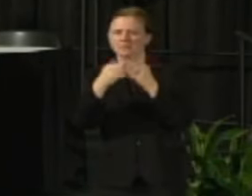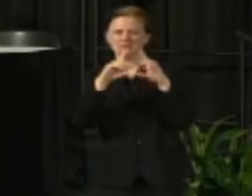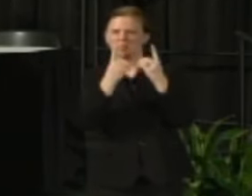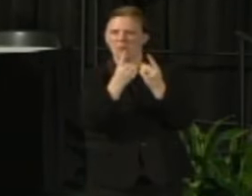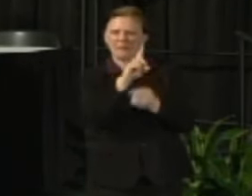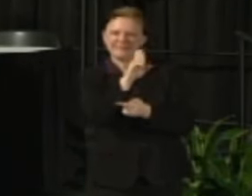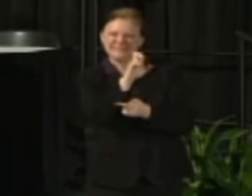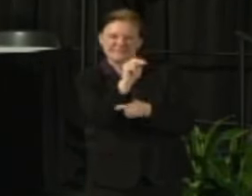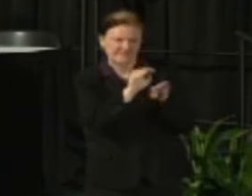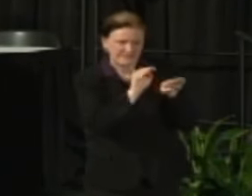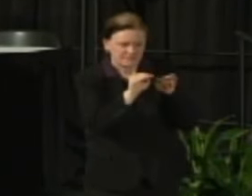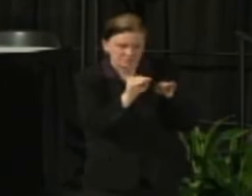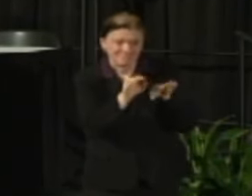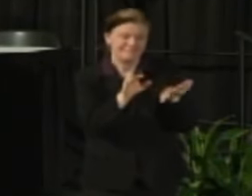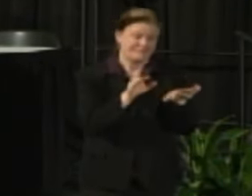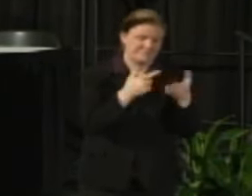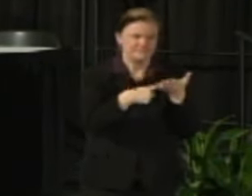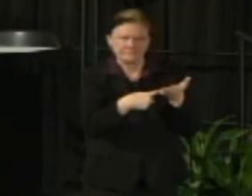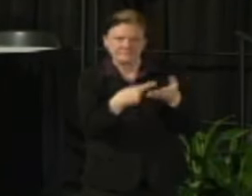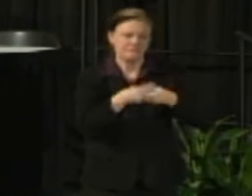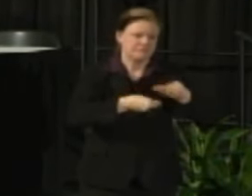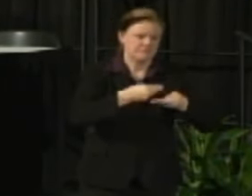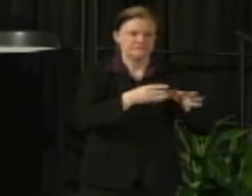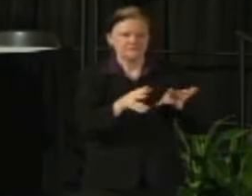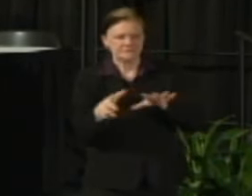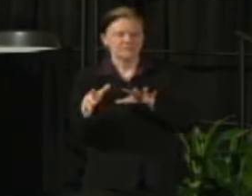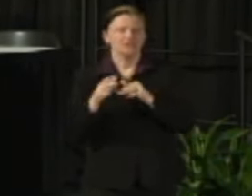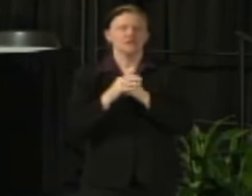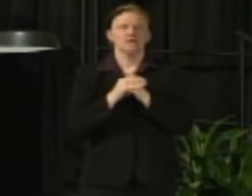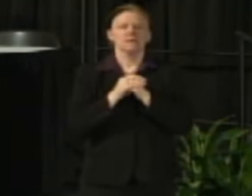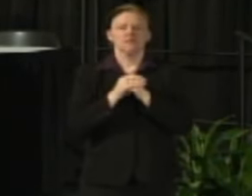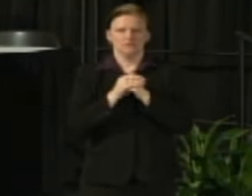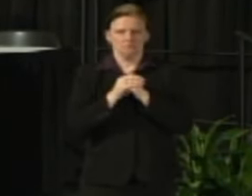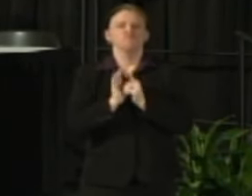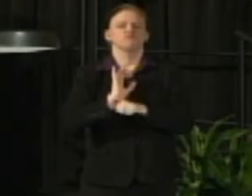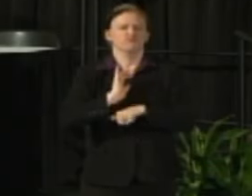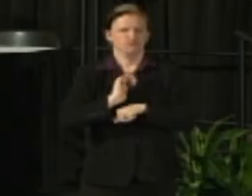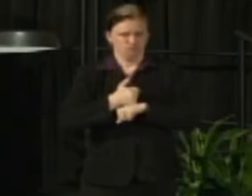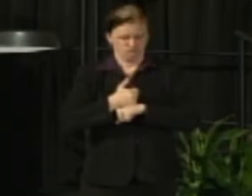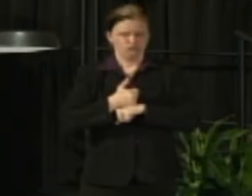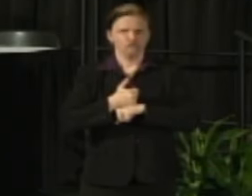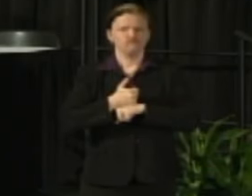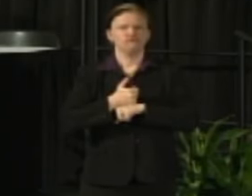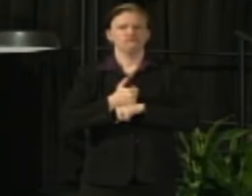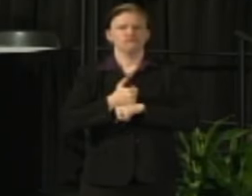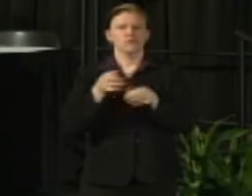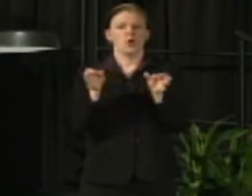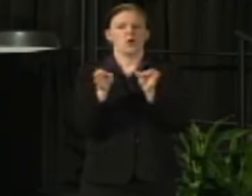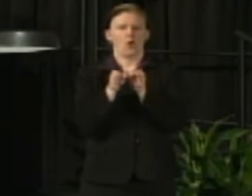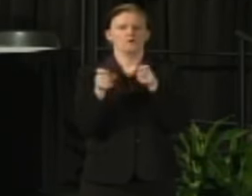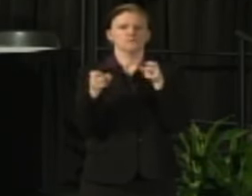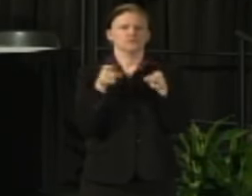and some these discussions and he put in place some cost containment measures with his schools